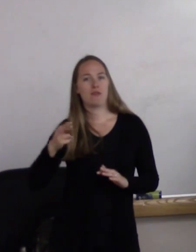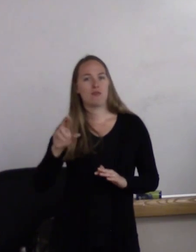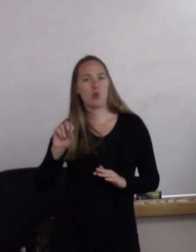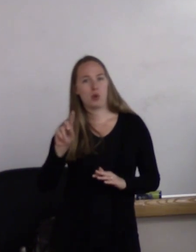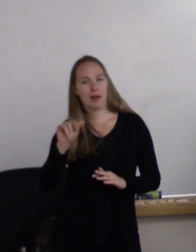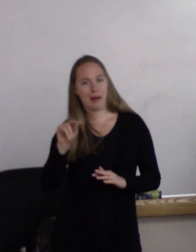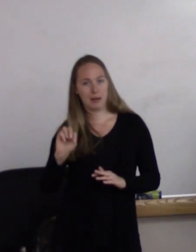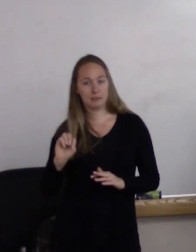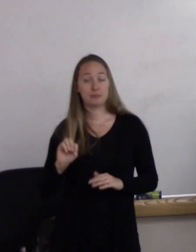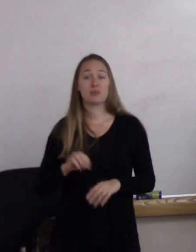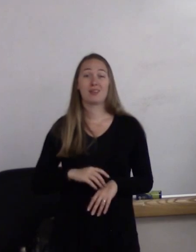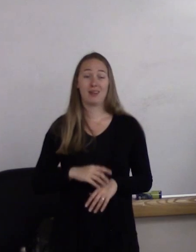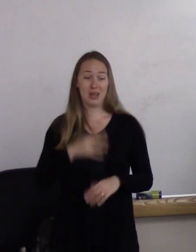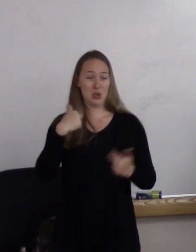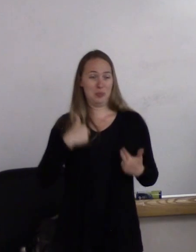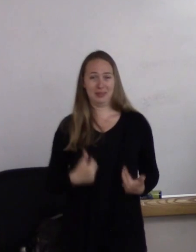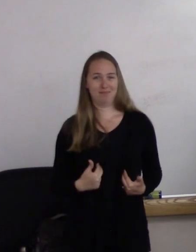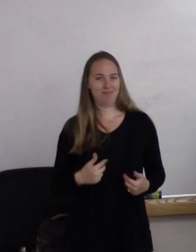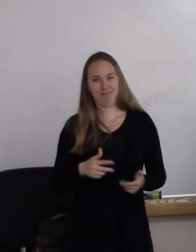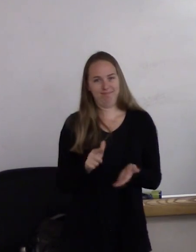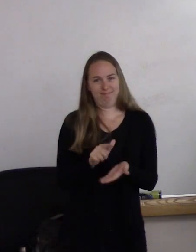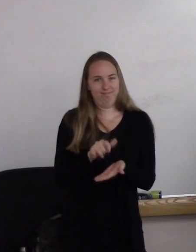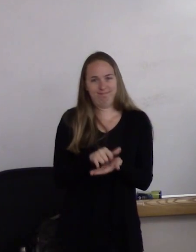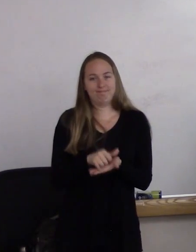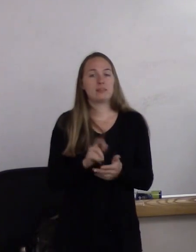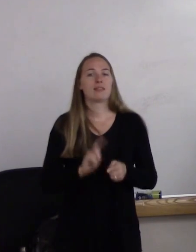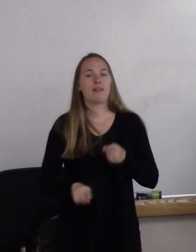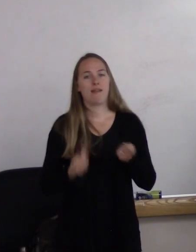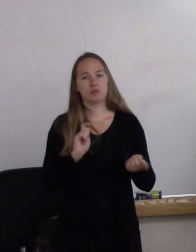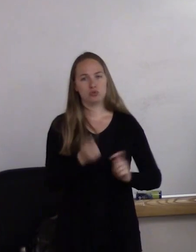We cannot change our biological sex in order to procreate.